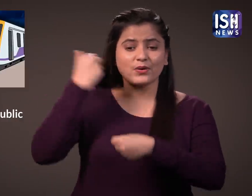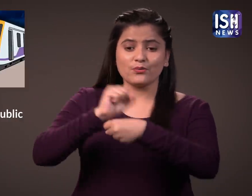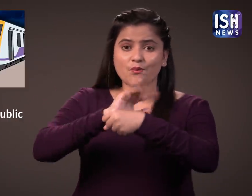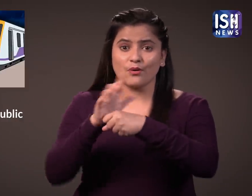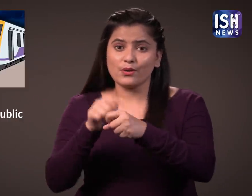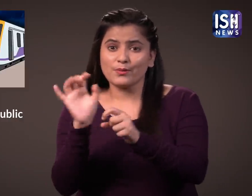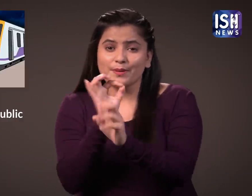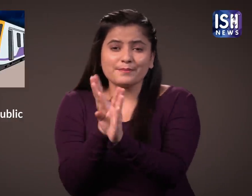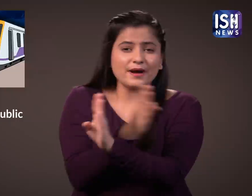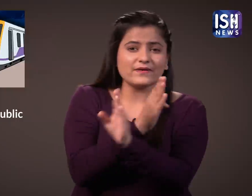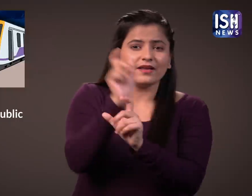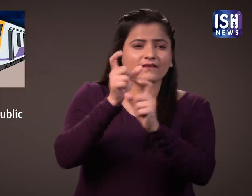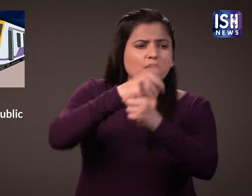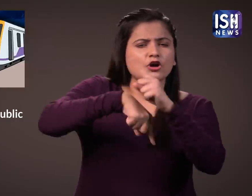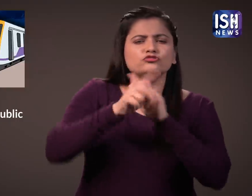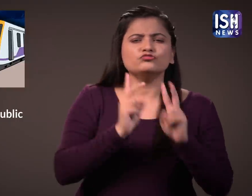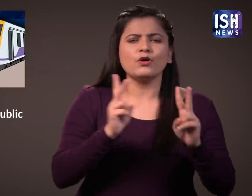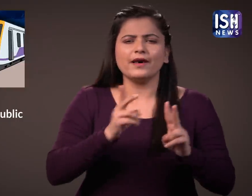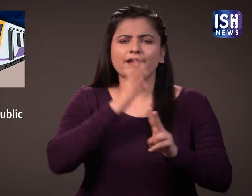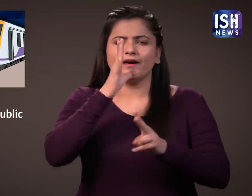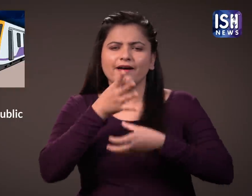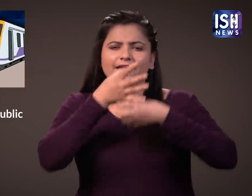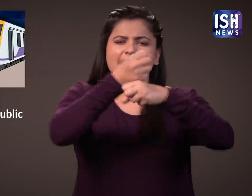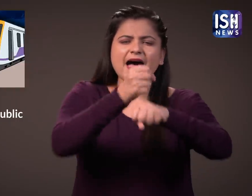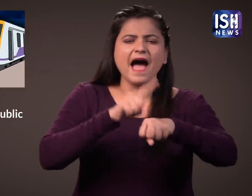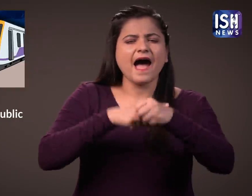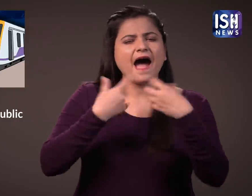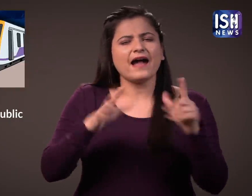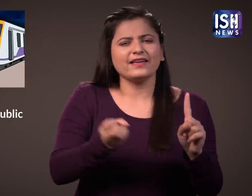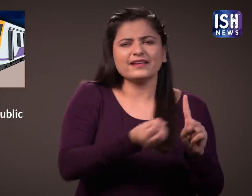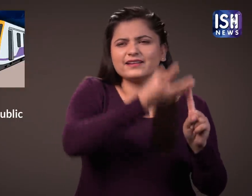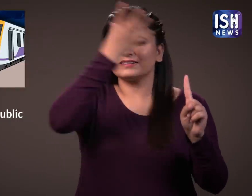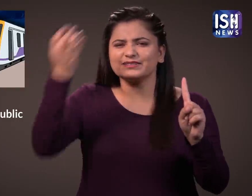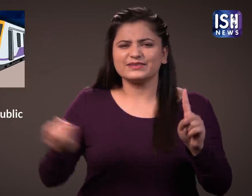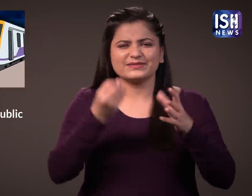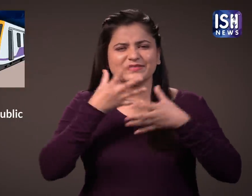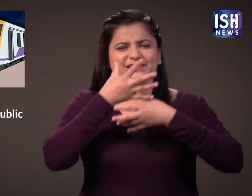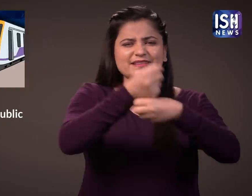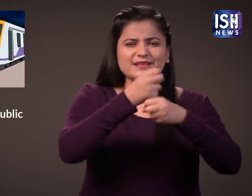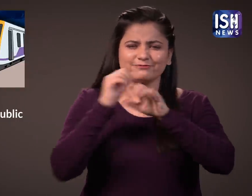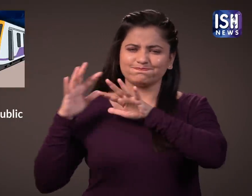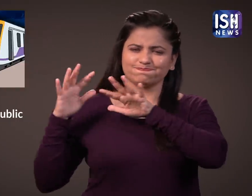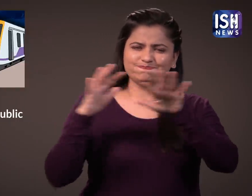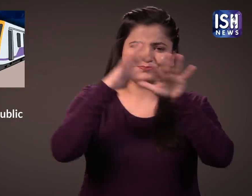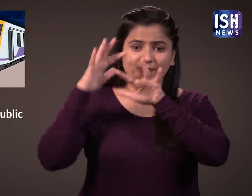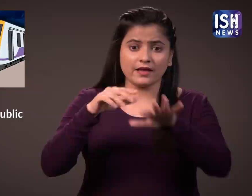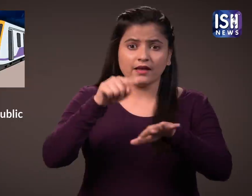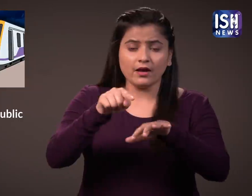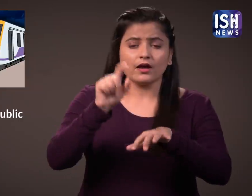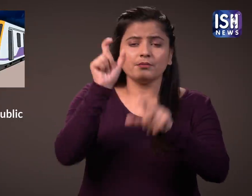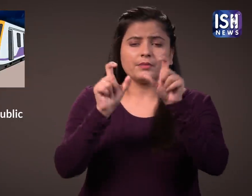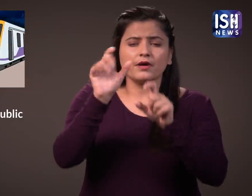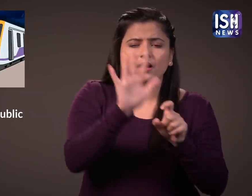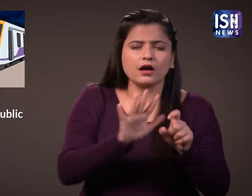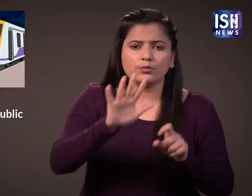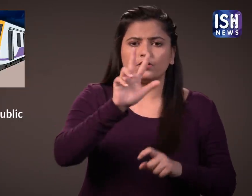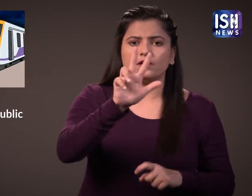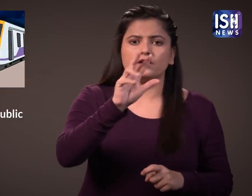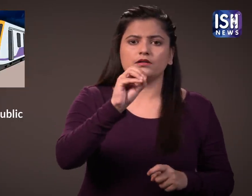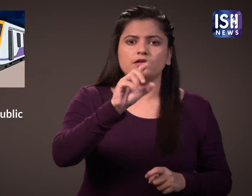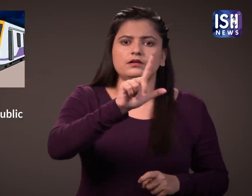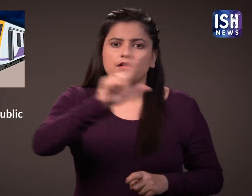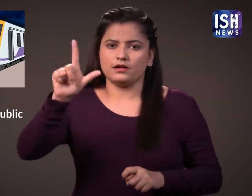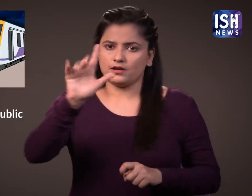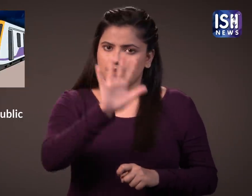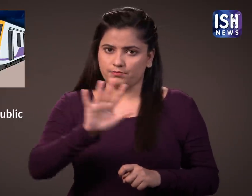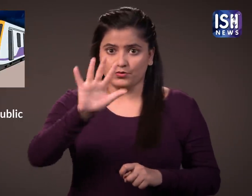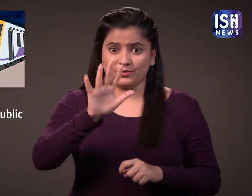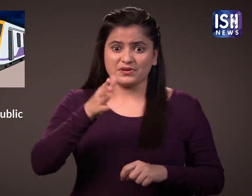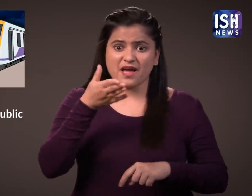As many as 80 lakh passengers used the local train services in Mumbai before the pandemic.